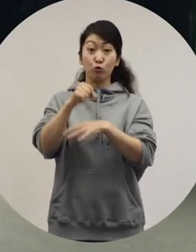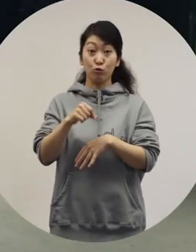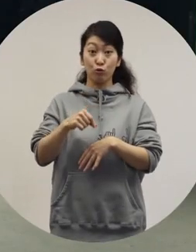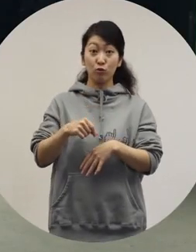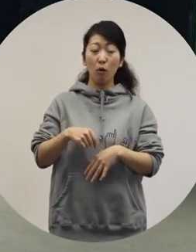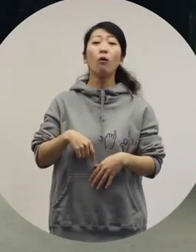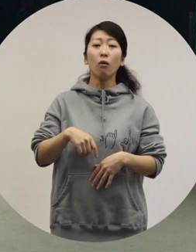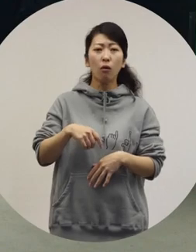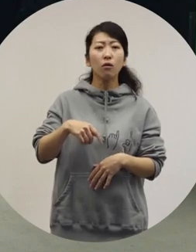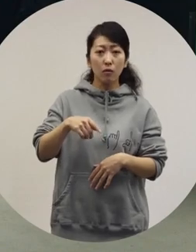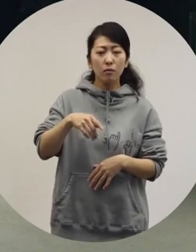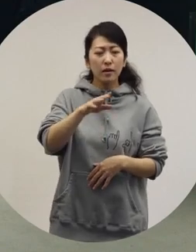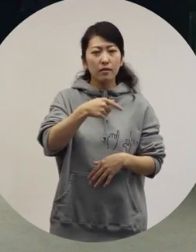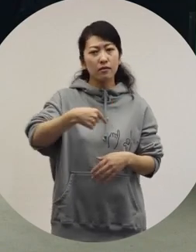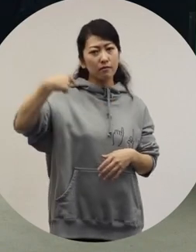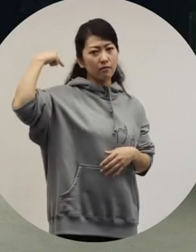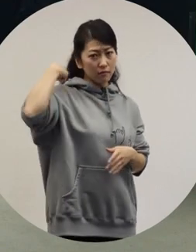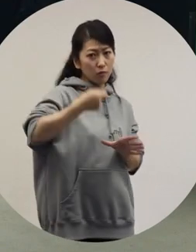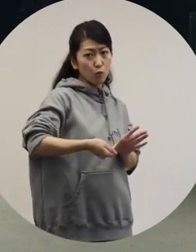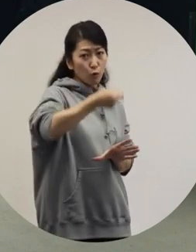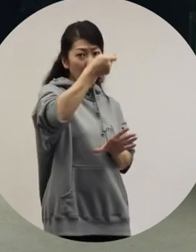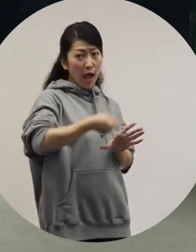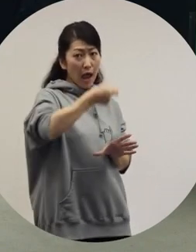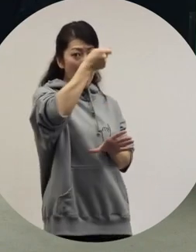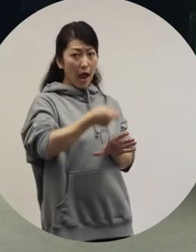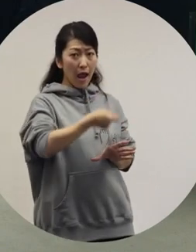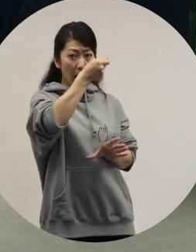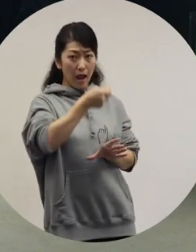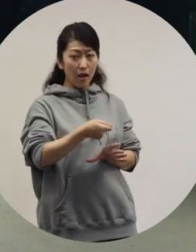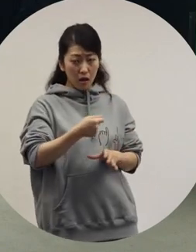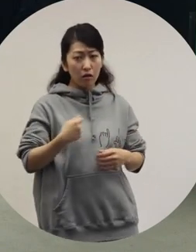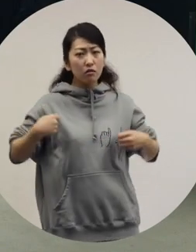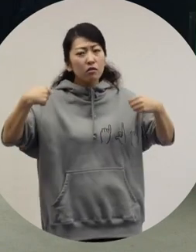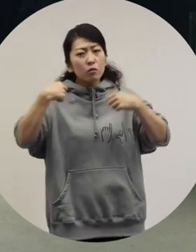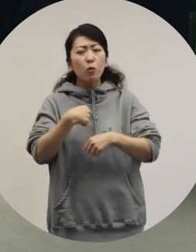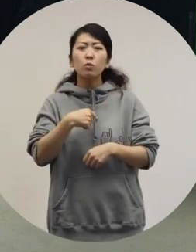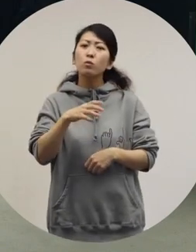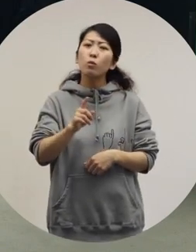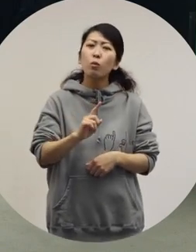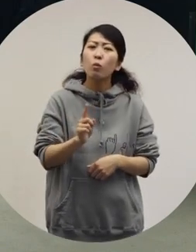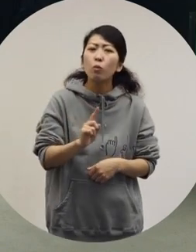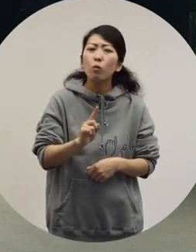The zipper on the back can be undone fully, so when you are putting it on,